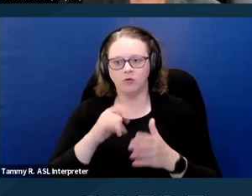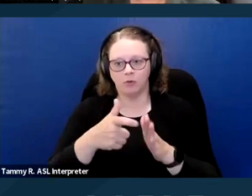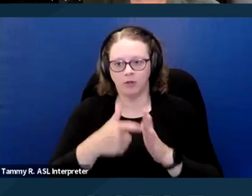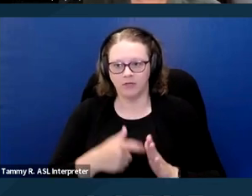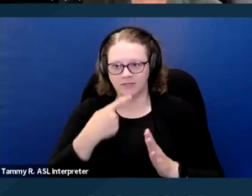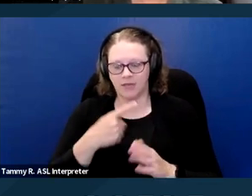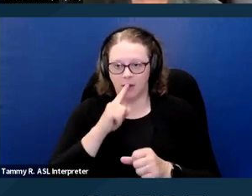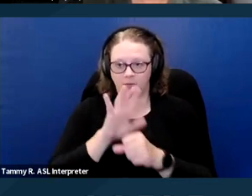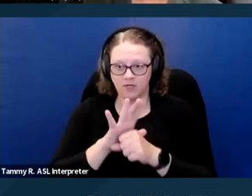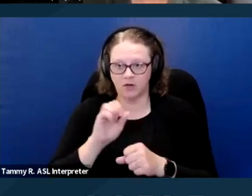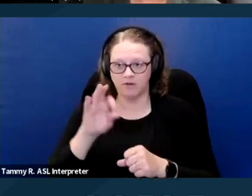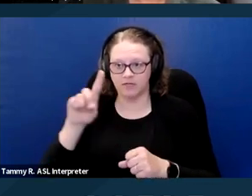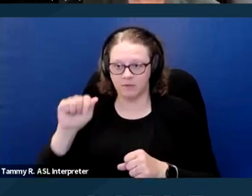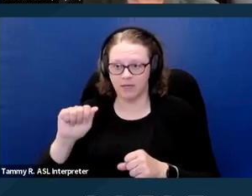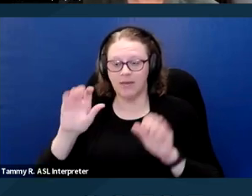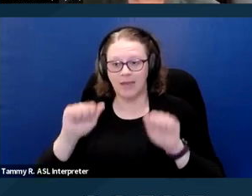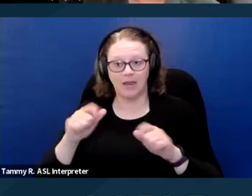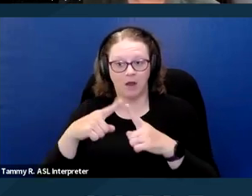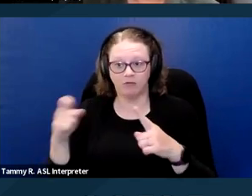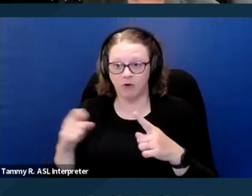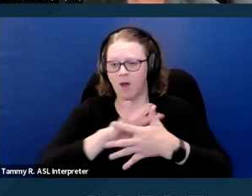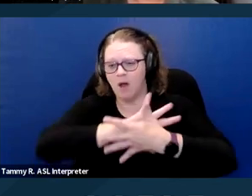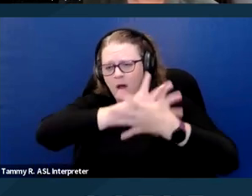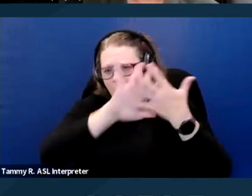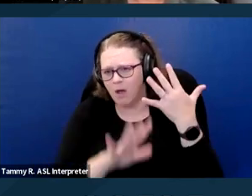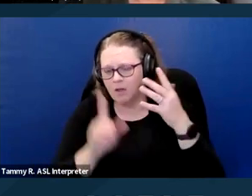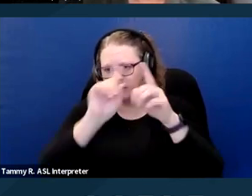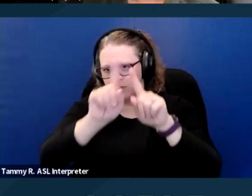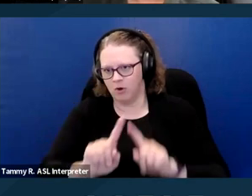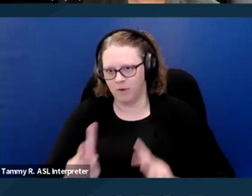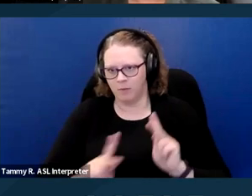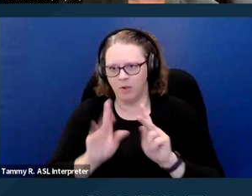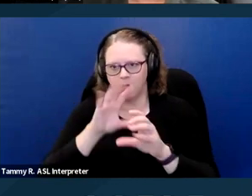of a disability can come from a variety of sources including peer support groups,